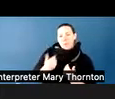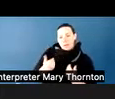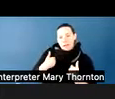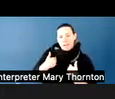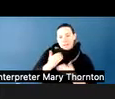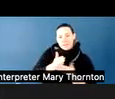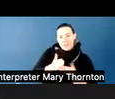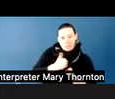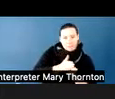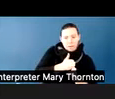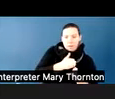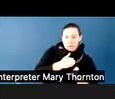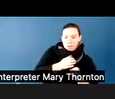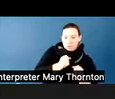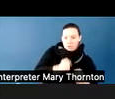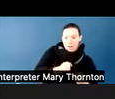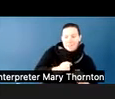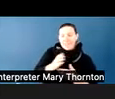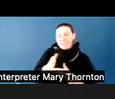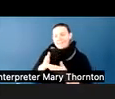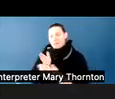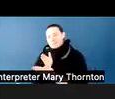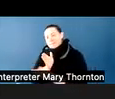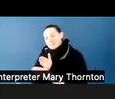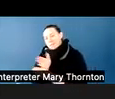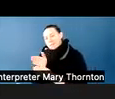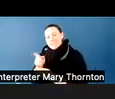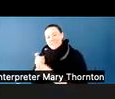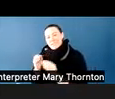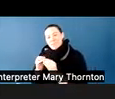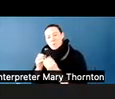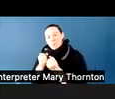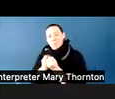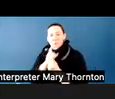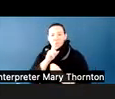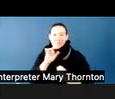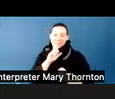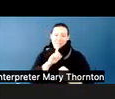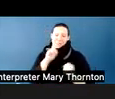And really that's probably true for all of us, I would imagine. But when we look through this lens